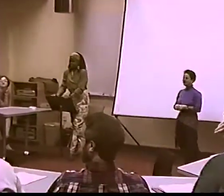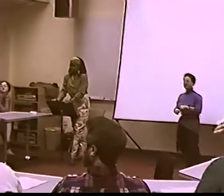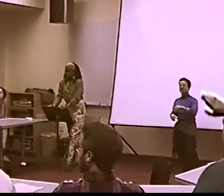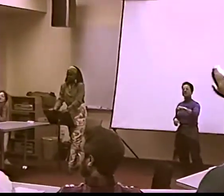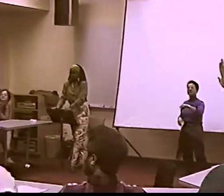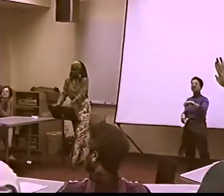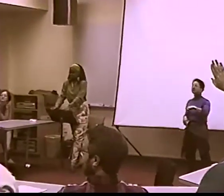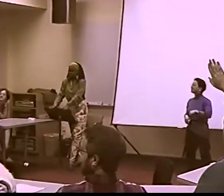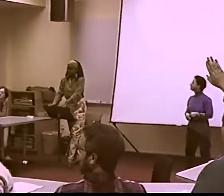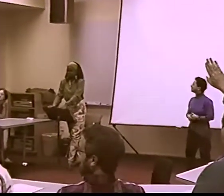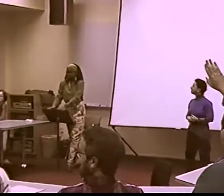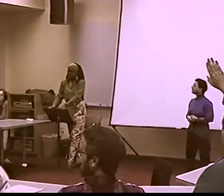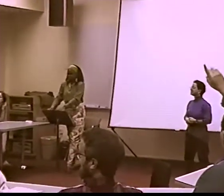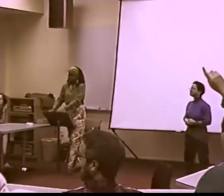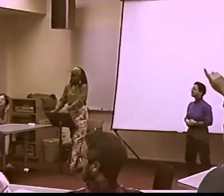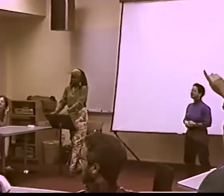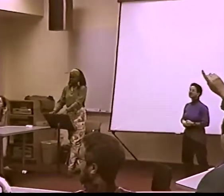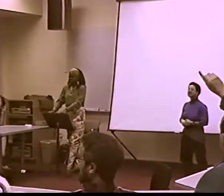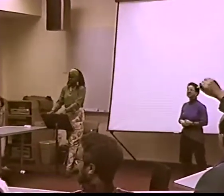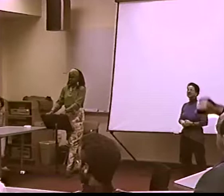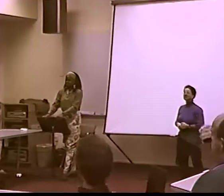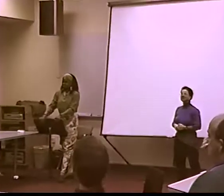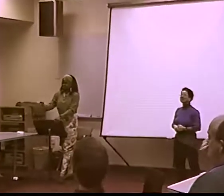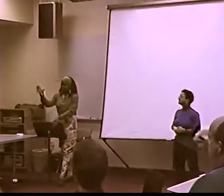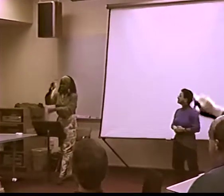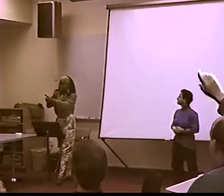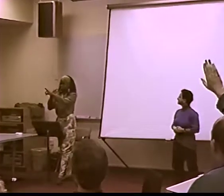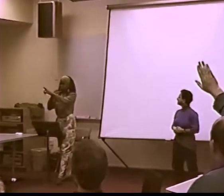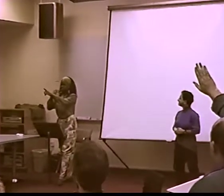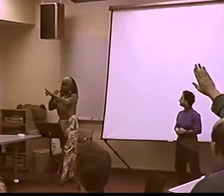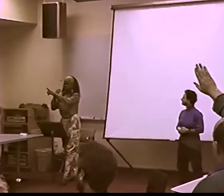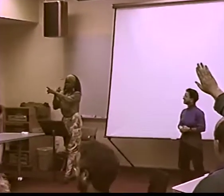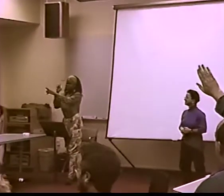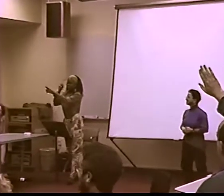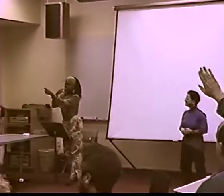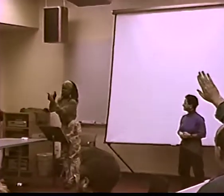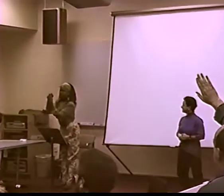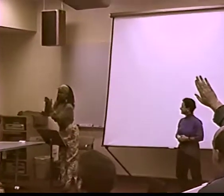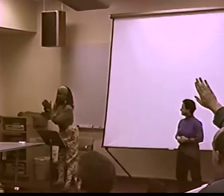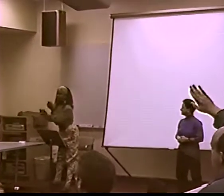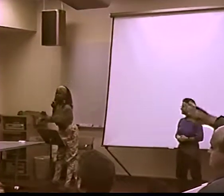BUT...NO. NO PROBLEMS BACK THEN. HOW CAN YOU PRESENT IT?